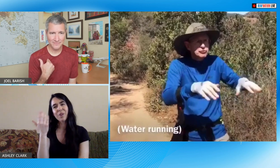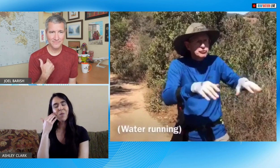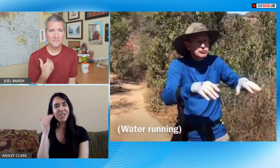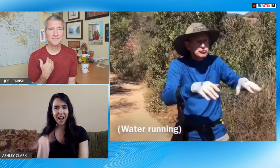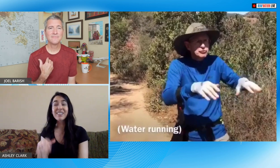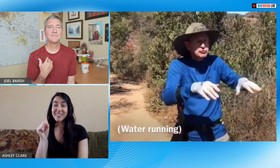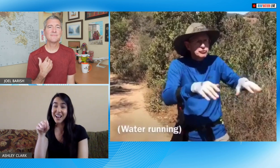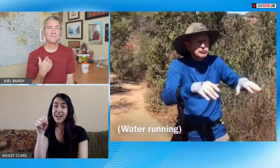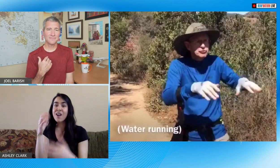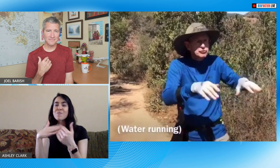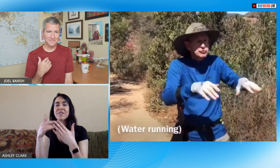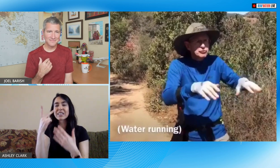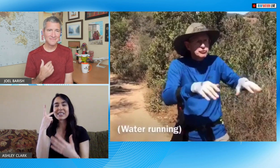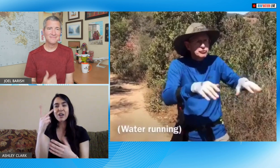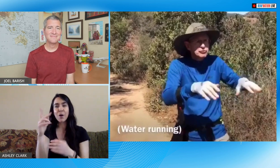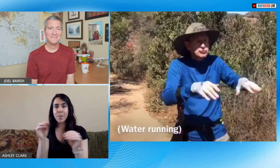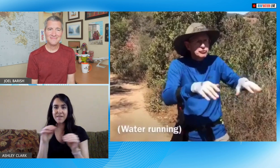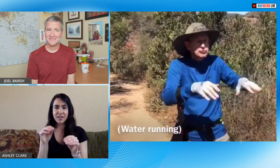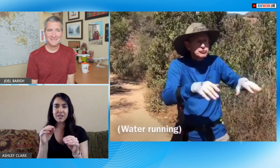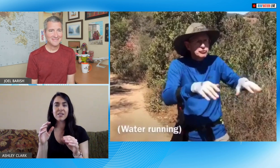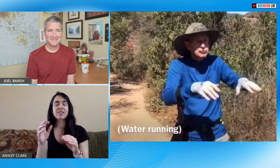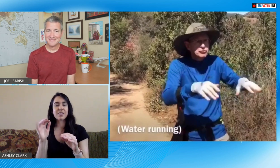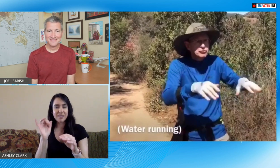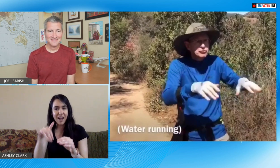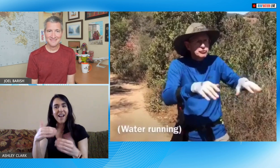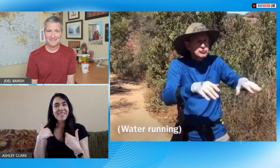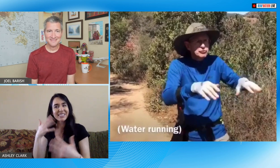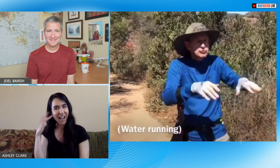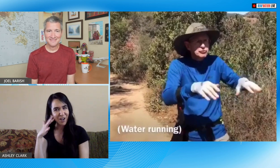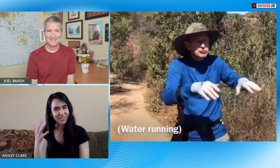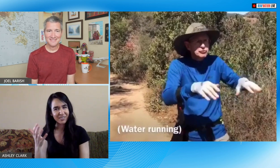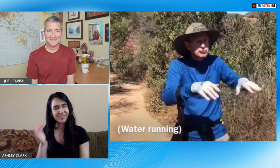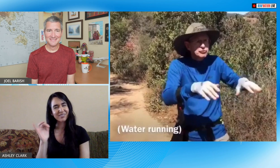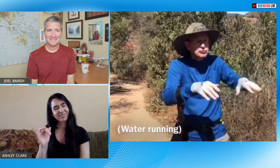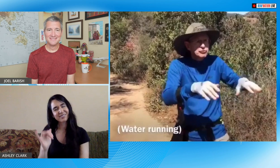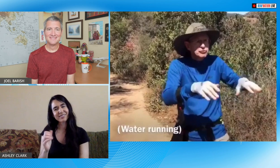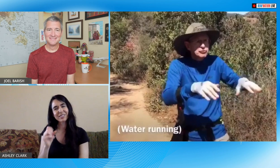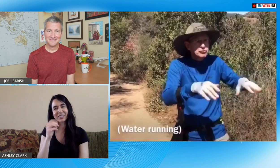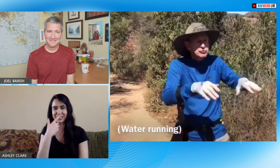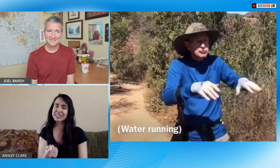now I really think about the sounds that my dad has described to me and I never